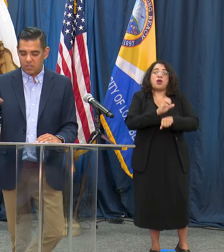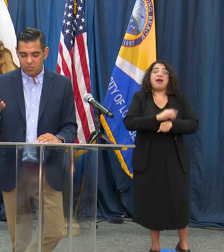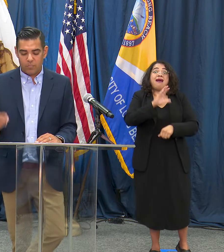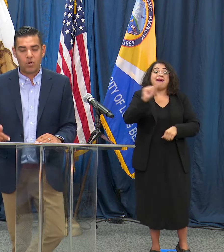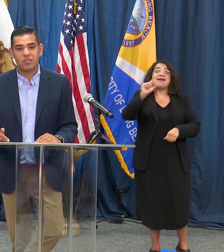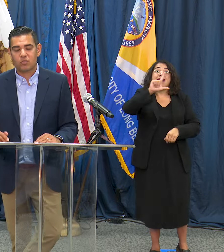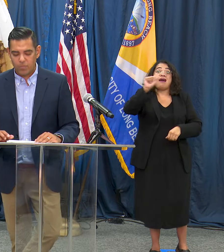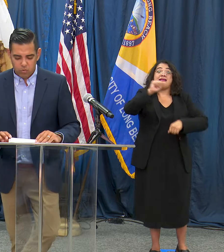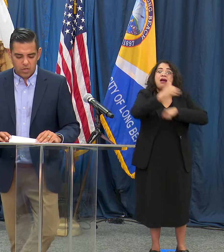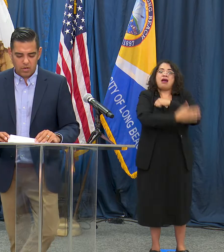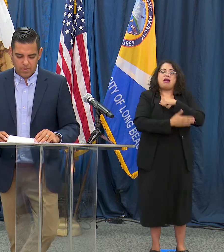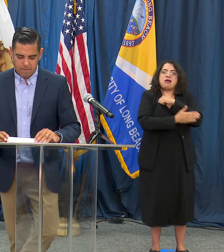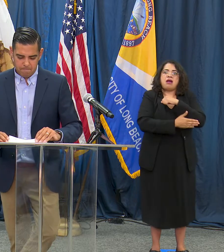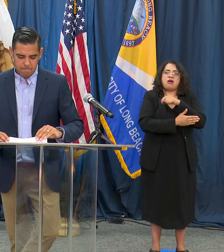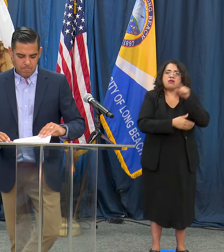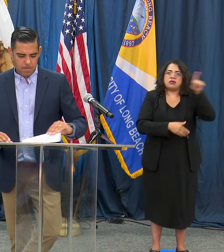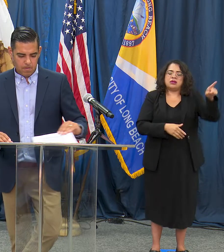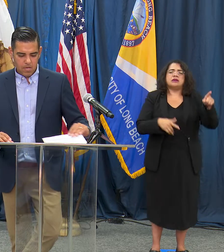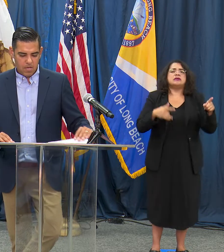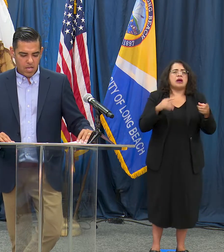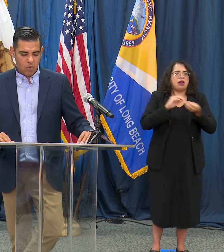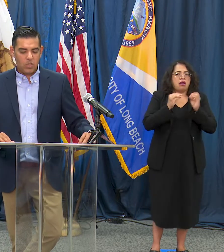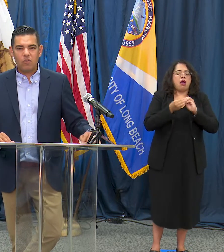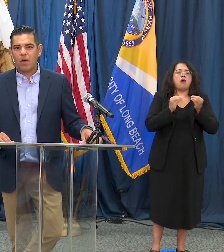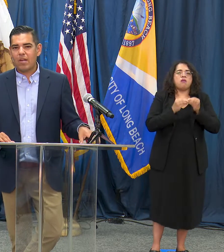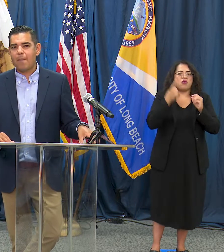and some of the press is reported on that and we knew that would happen